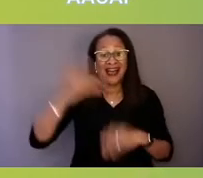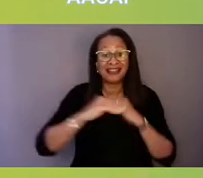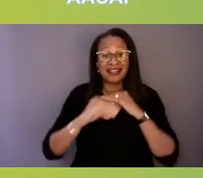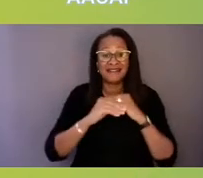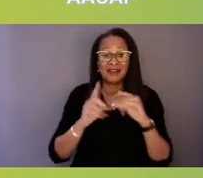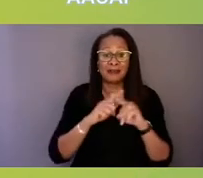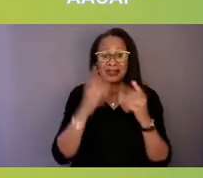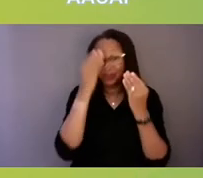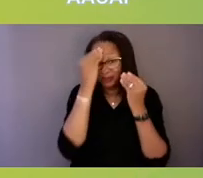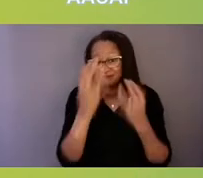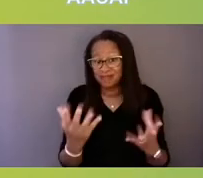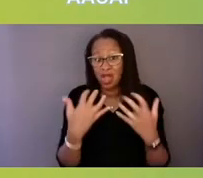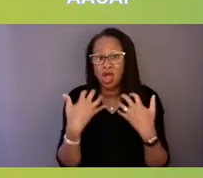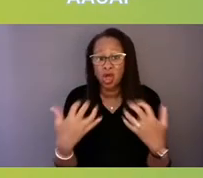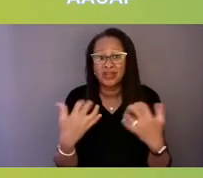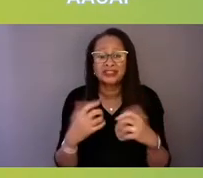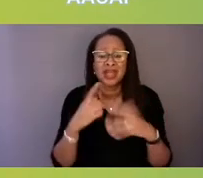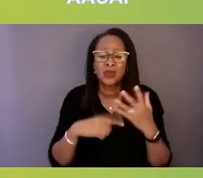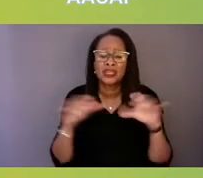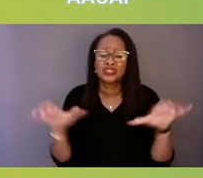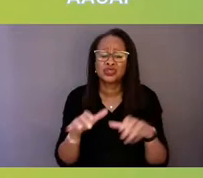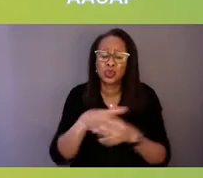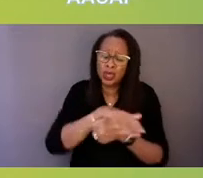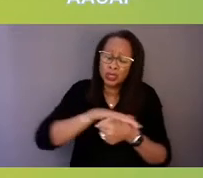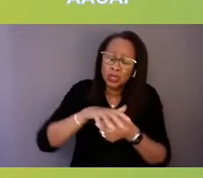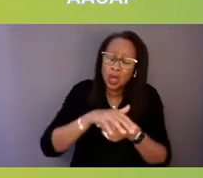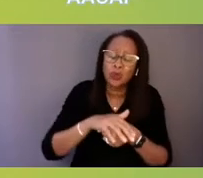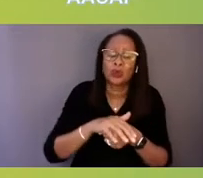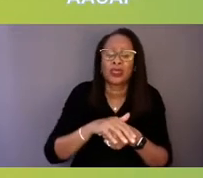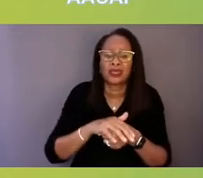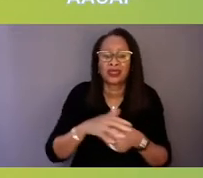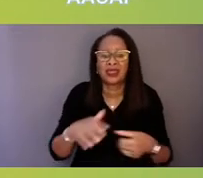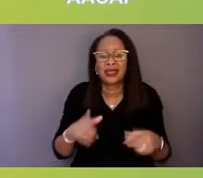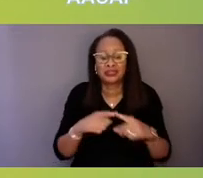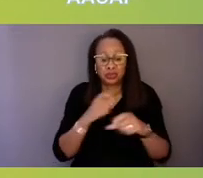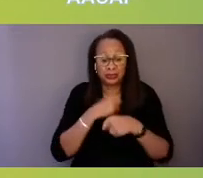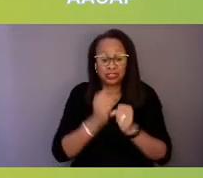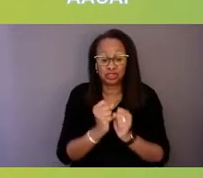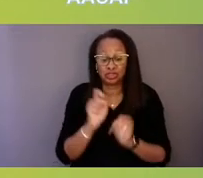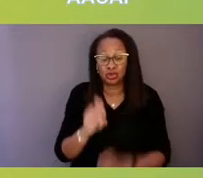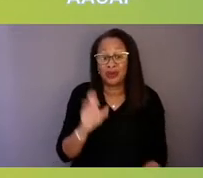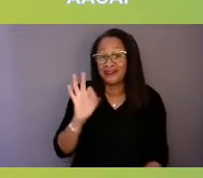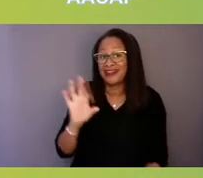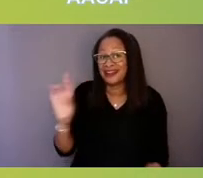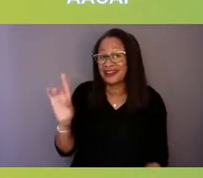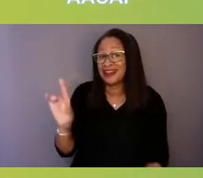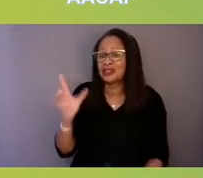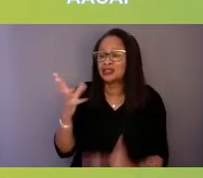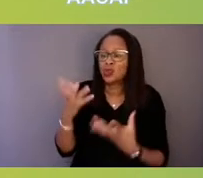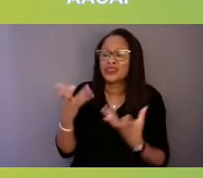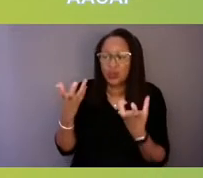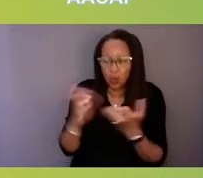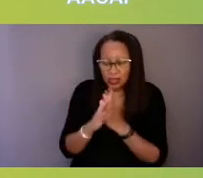what can they do locally to make sure that 988 is what they want it to be and that it is comprehensively meeting the needs